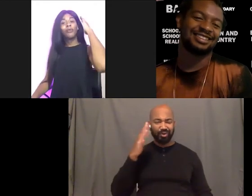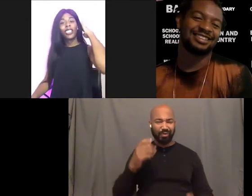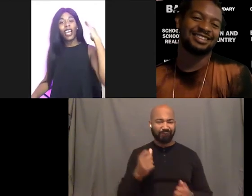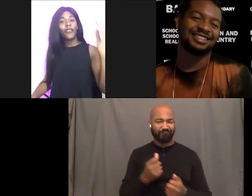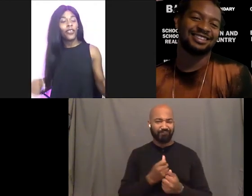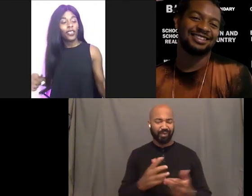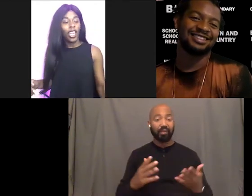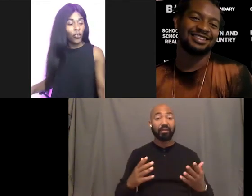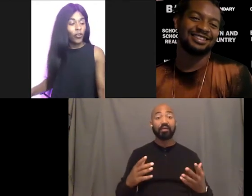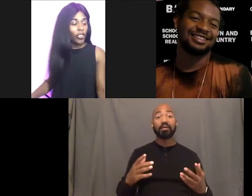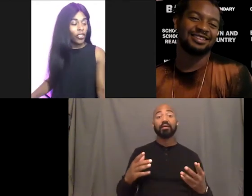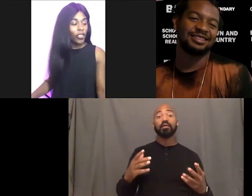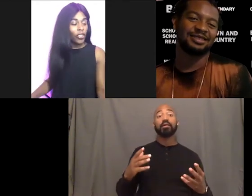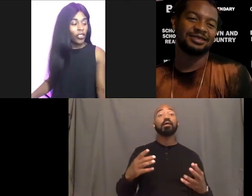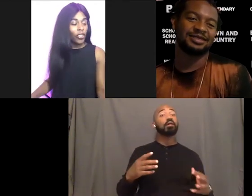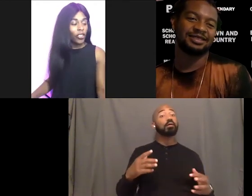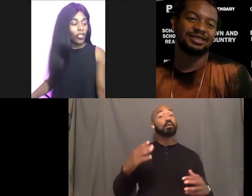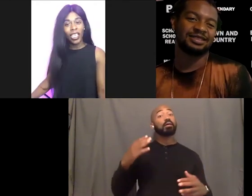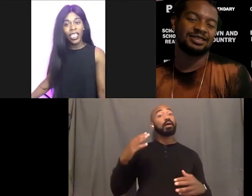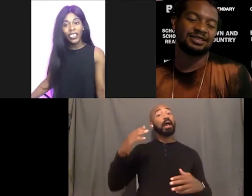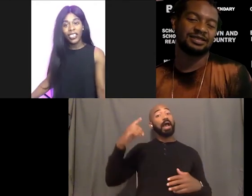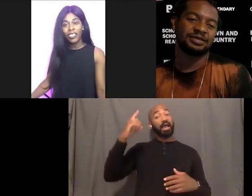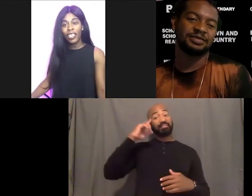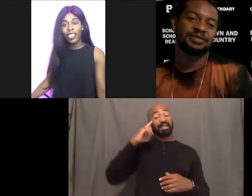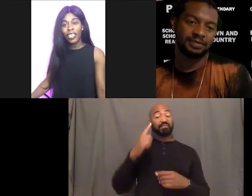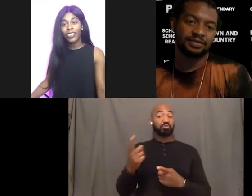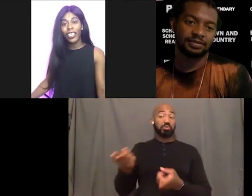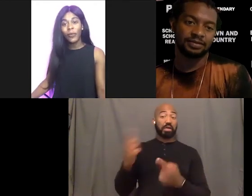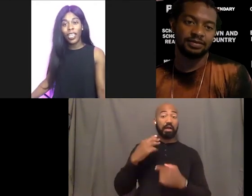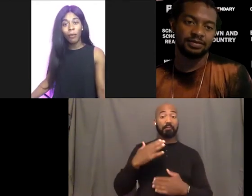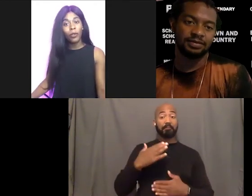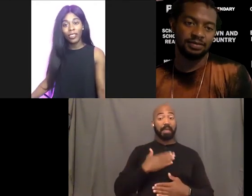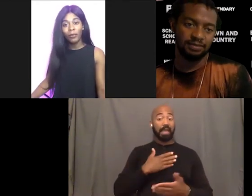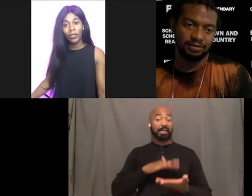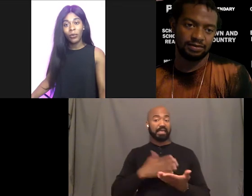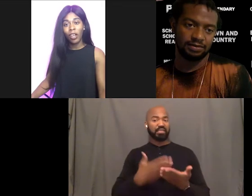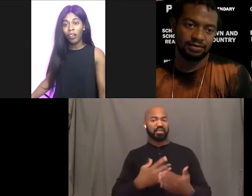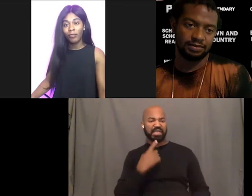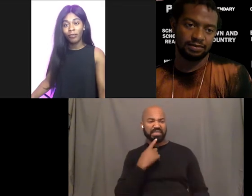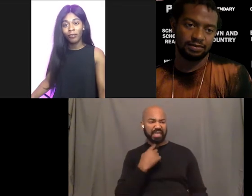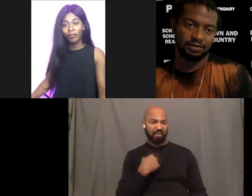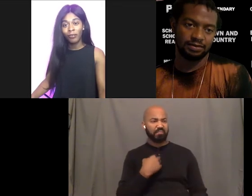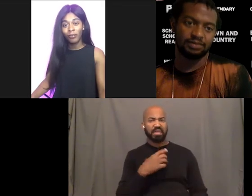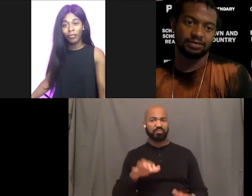I do feel like she would come in kitchen and tell me that I'm doing something wrong.